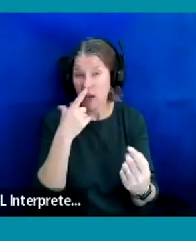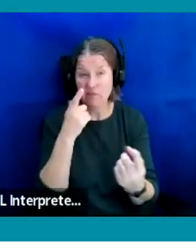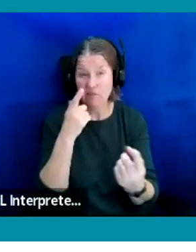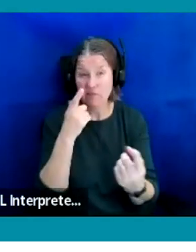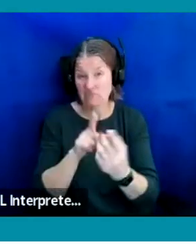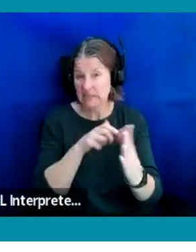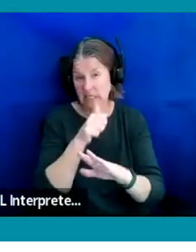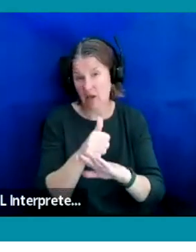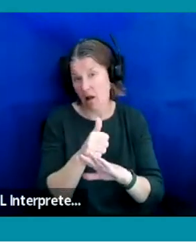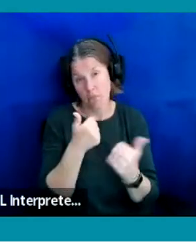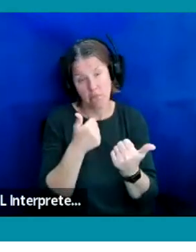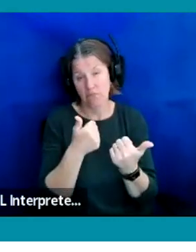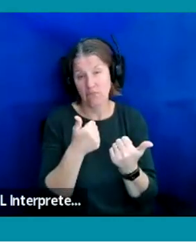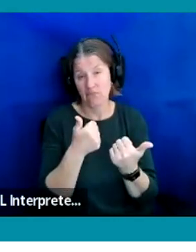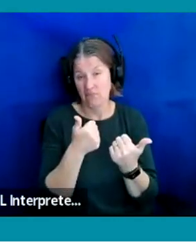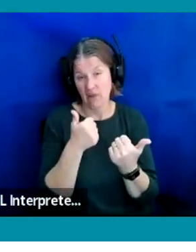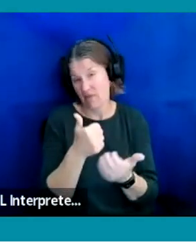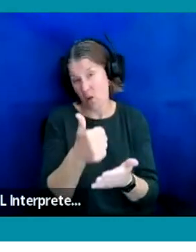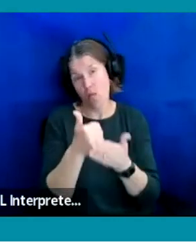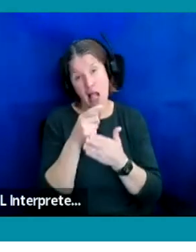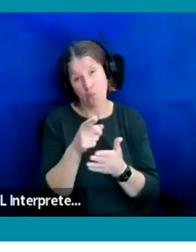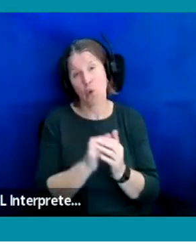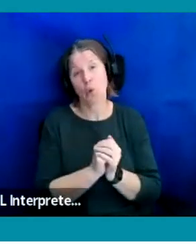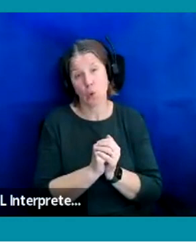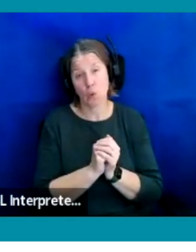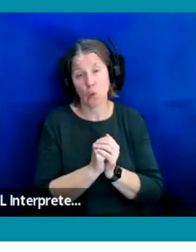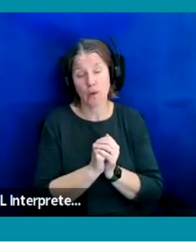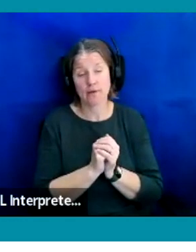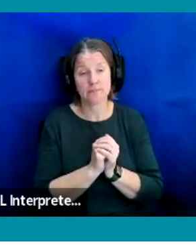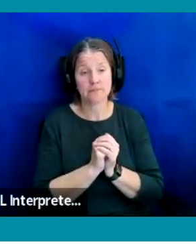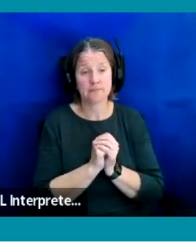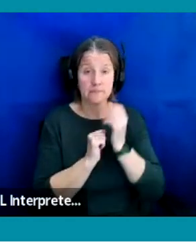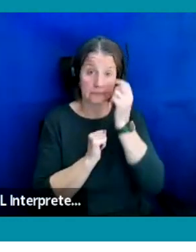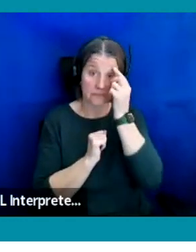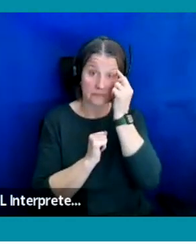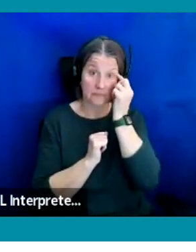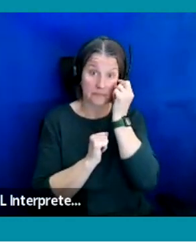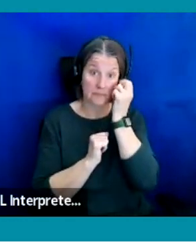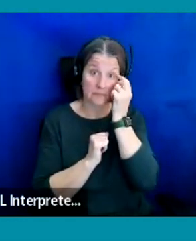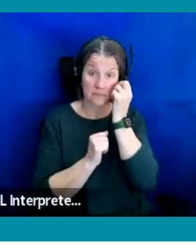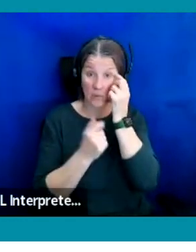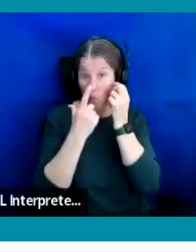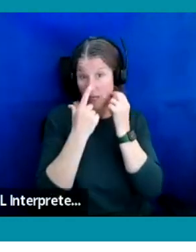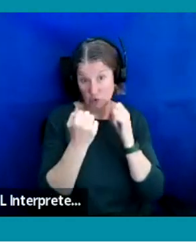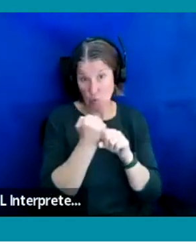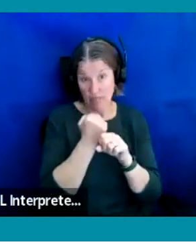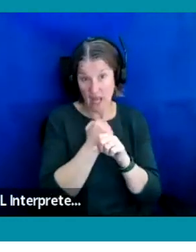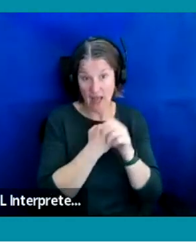you should that be of help and should that be of interest so we can absolutely do that for you.